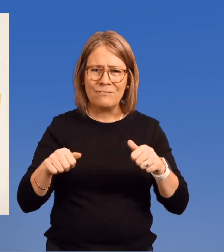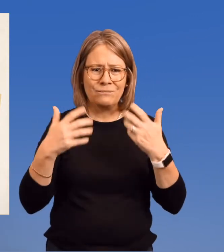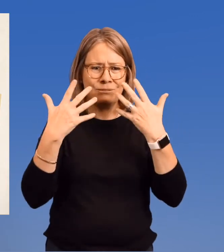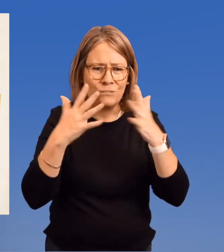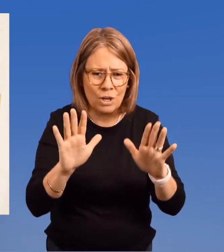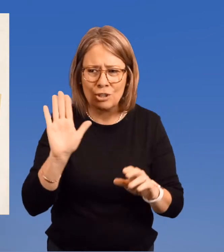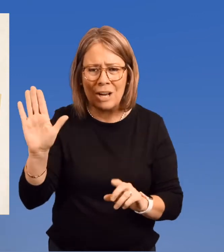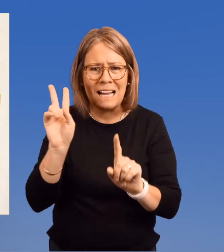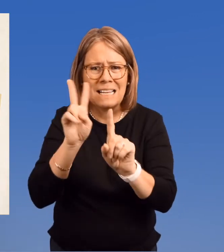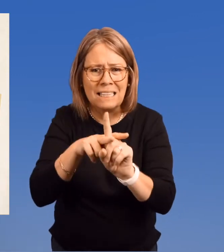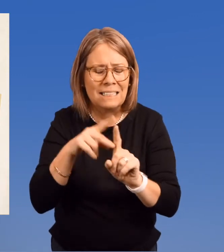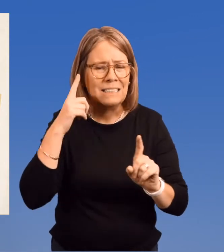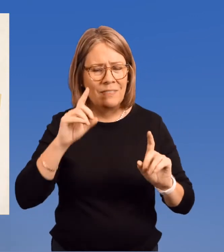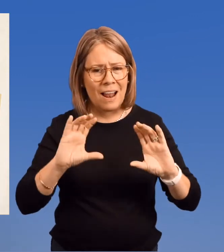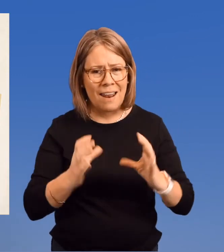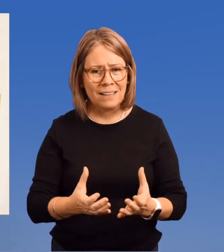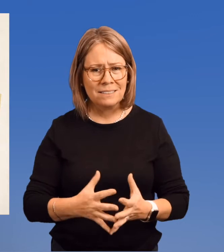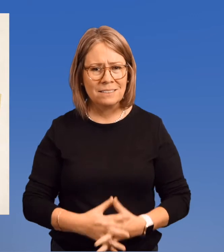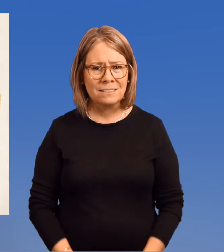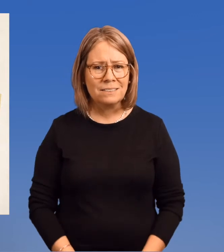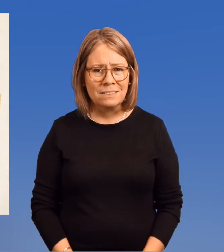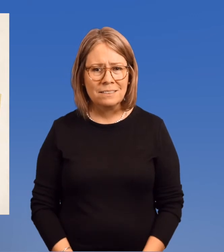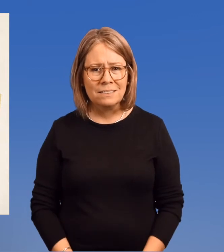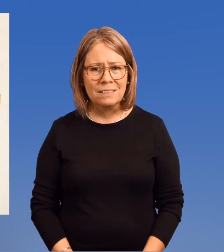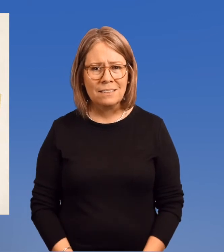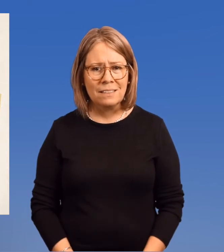How was she supposed to complete her assignment?